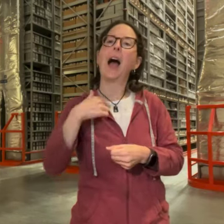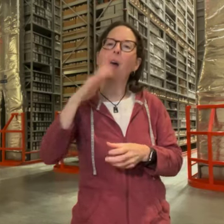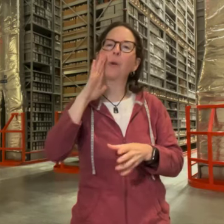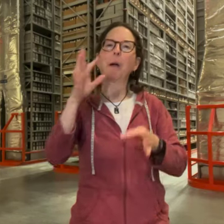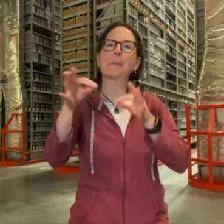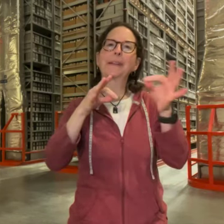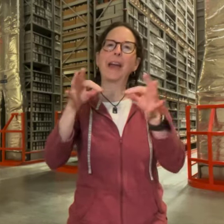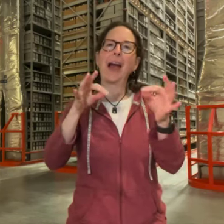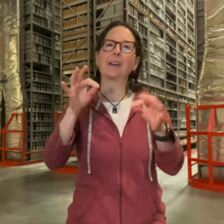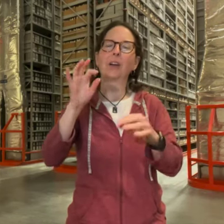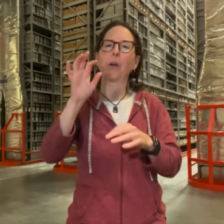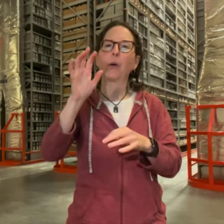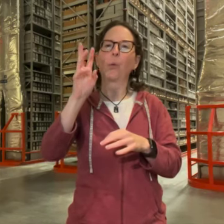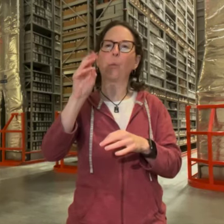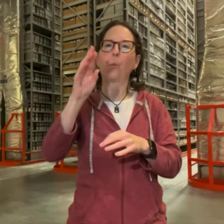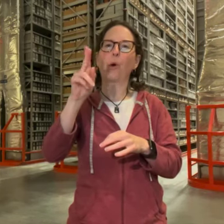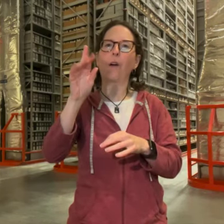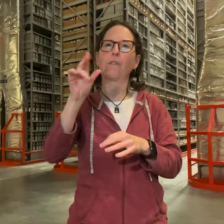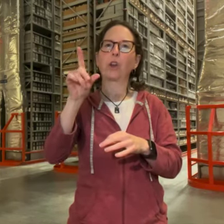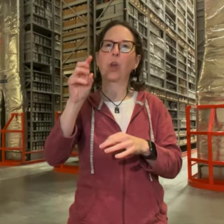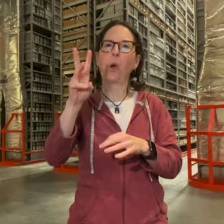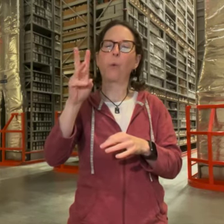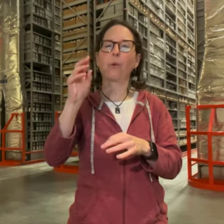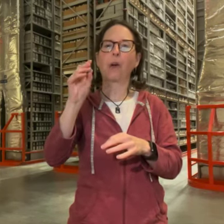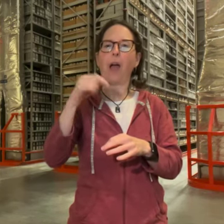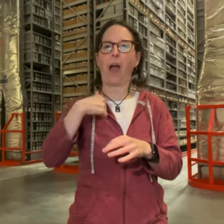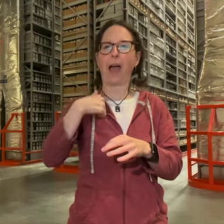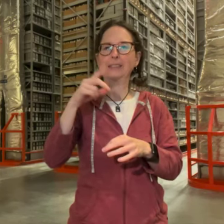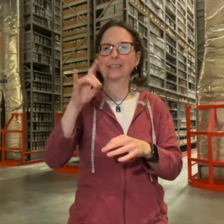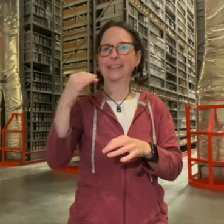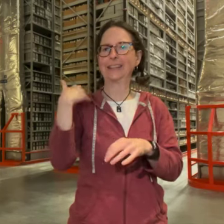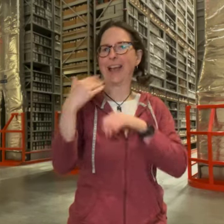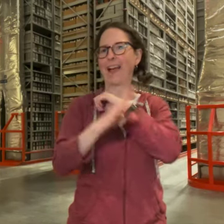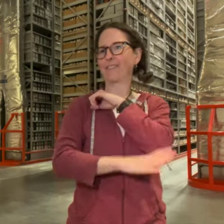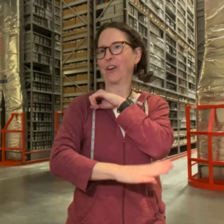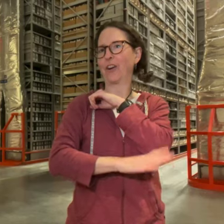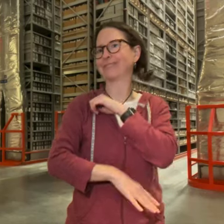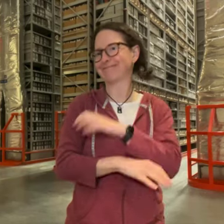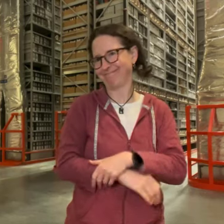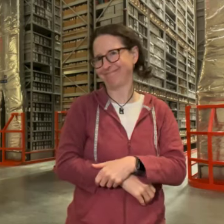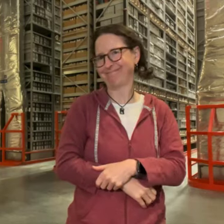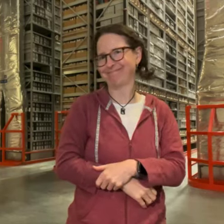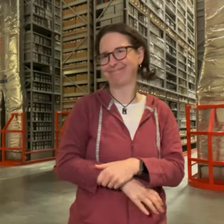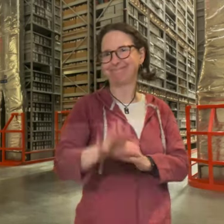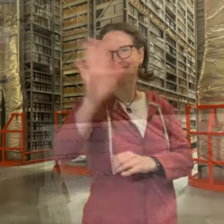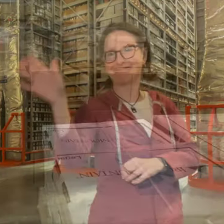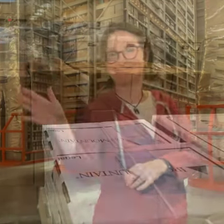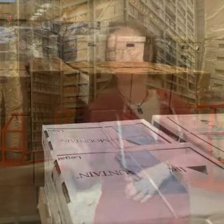i will now explain the workflow that i did last fall